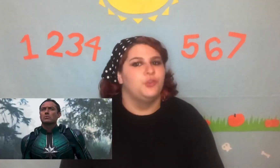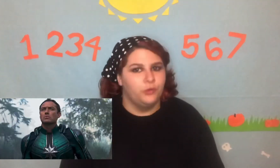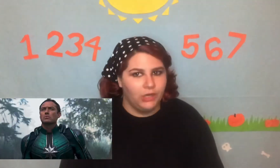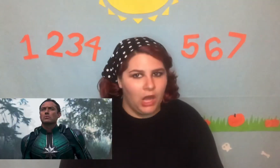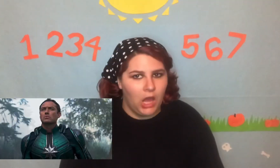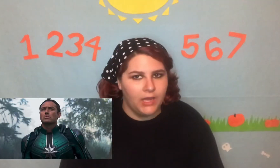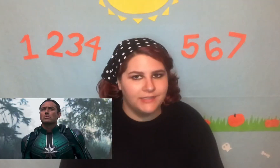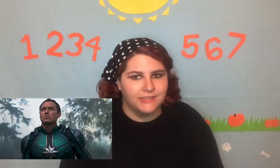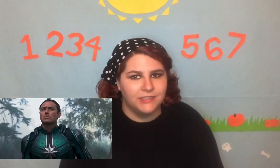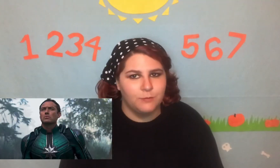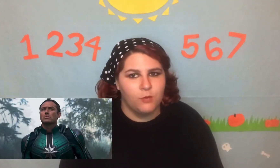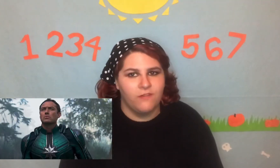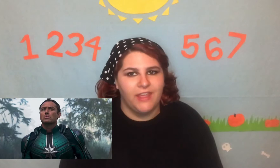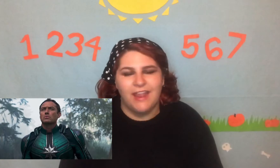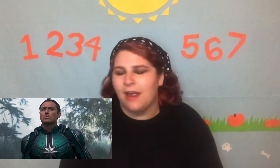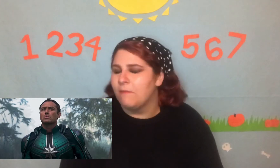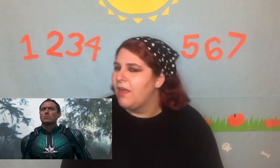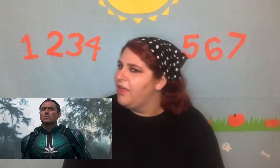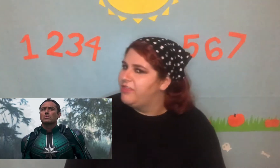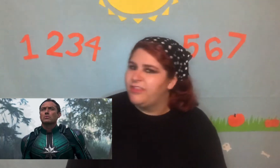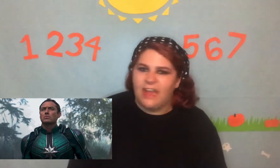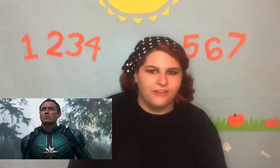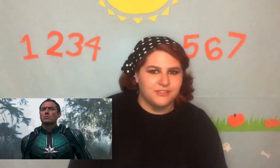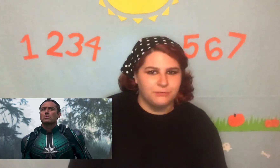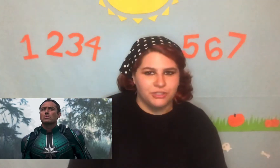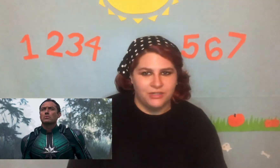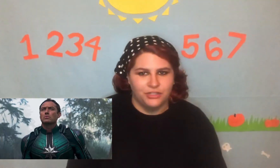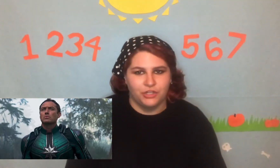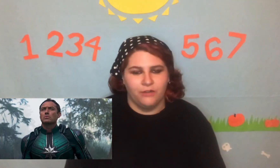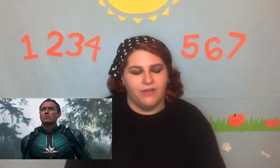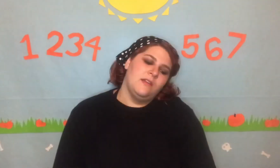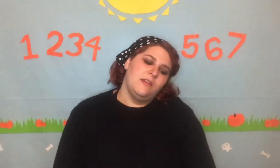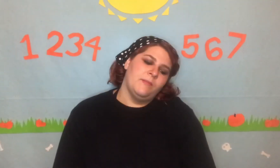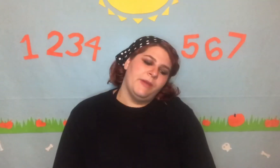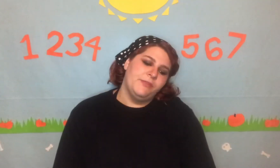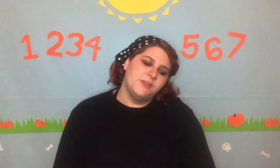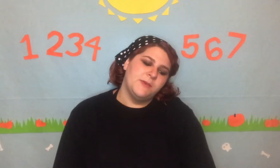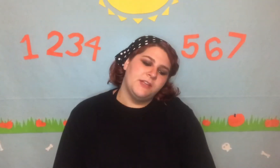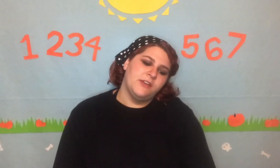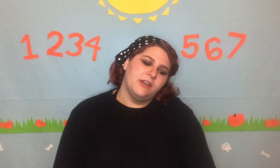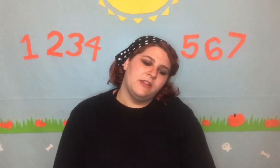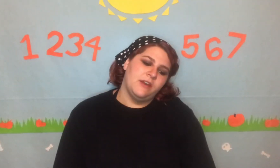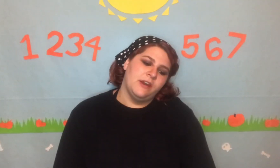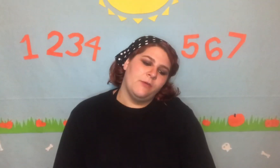Law is in this movie, and I'm a thousand percent sure of it. My freshman year I thought I wanted